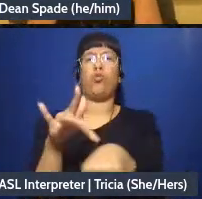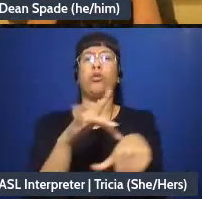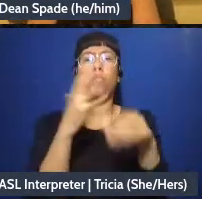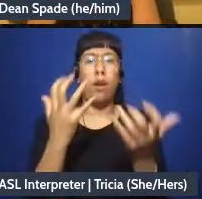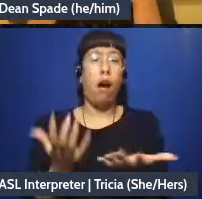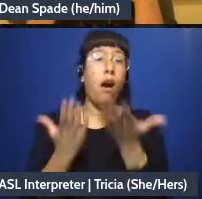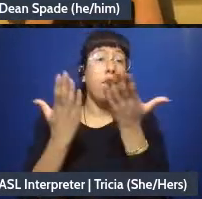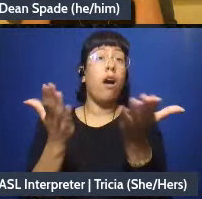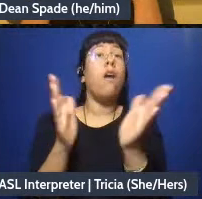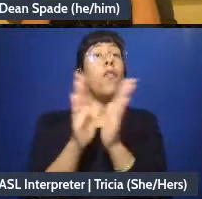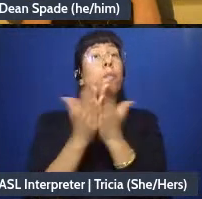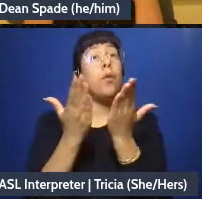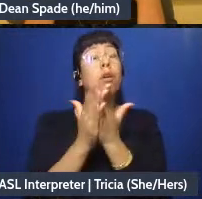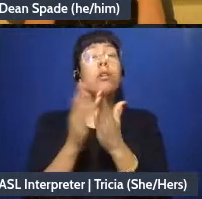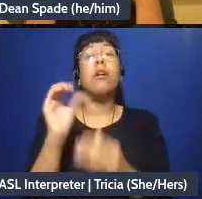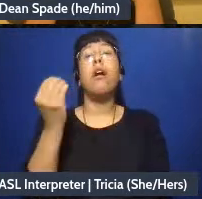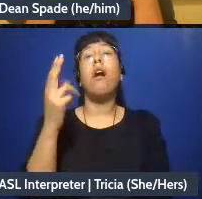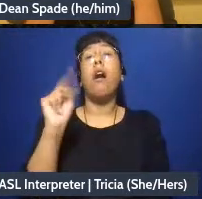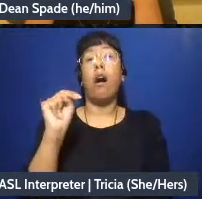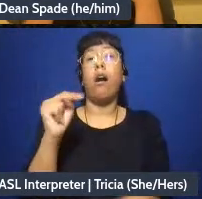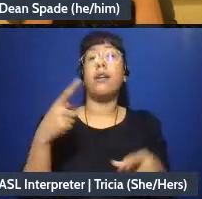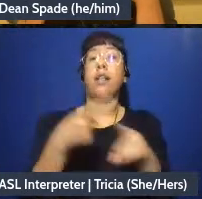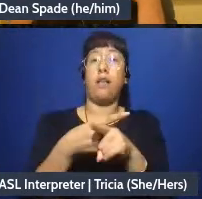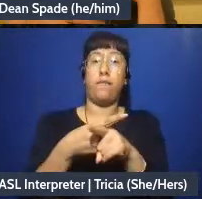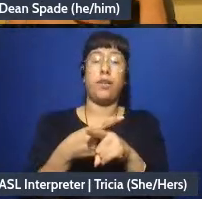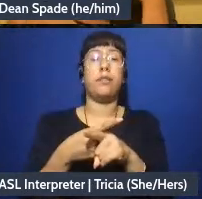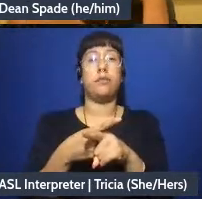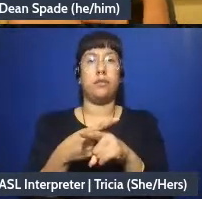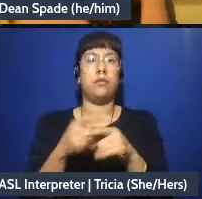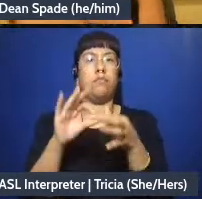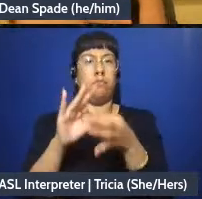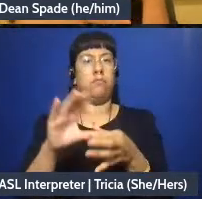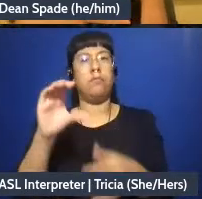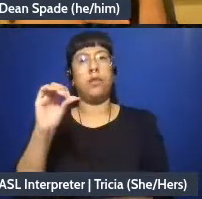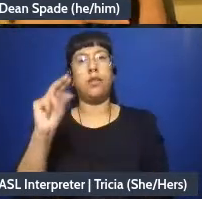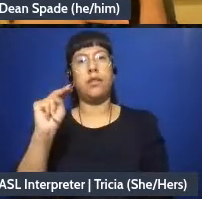Conflict or Consensus which has a PDF online was the first book I ever read on this stuff,